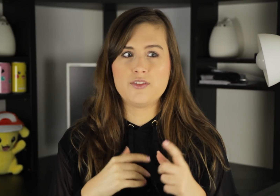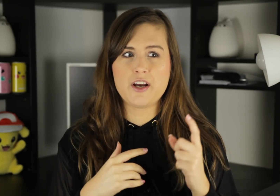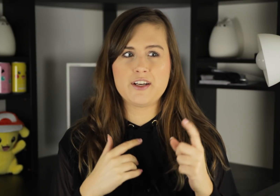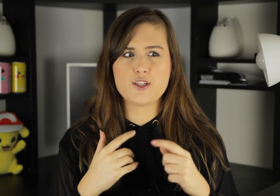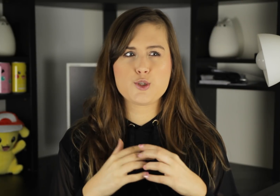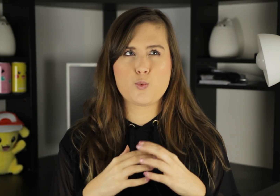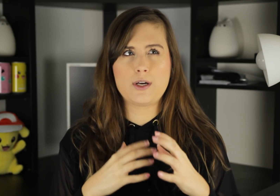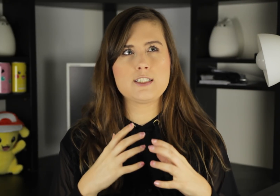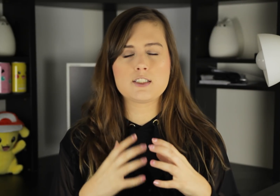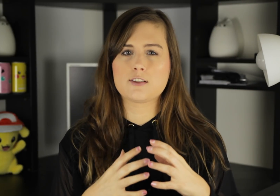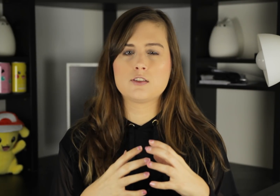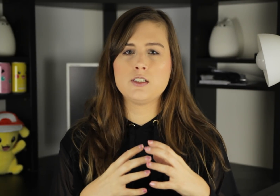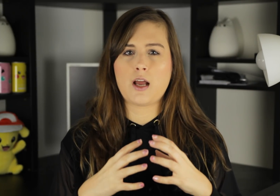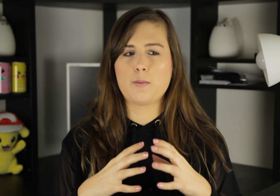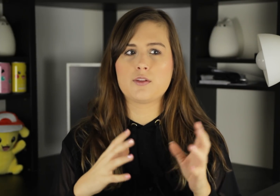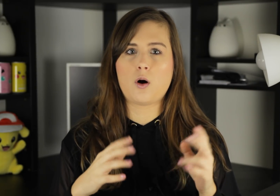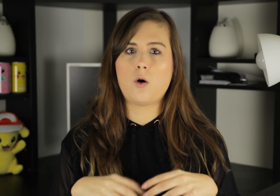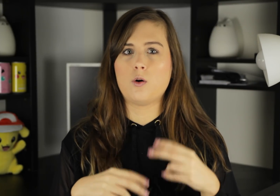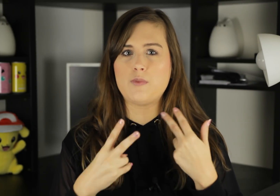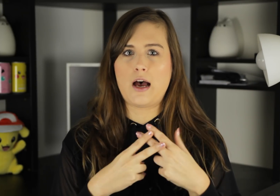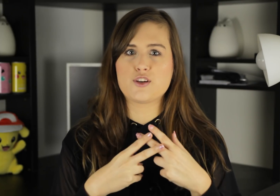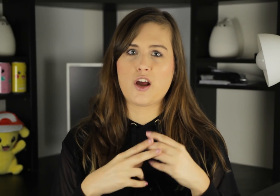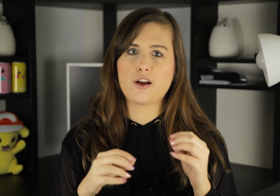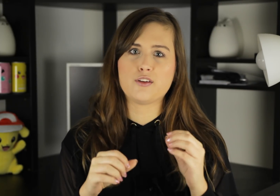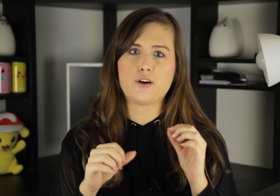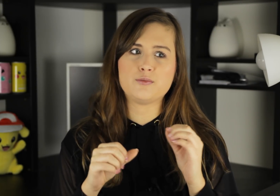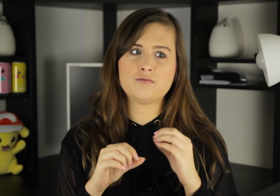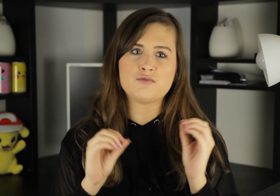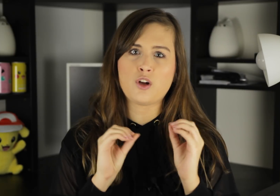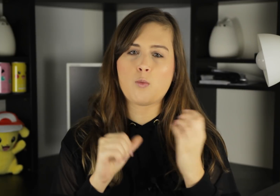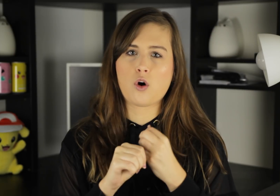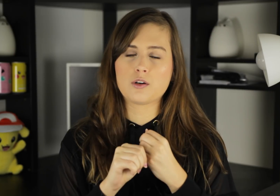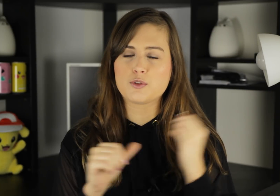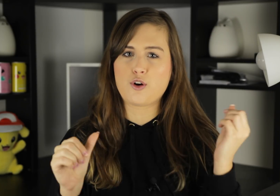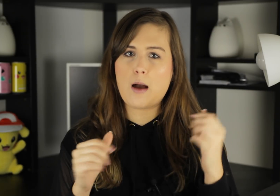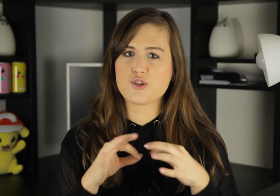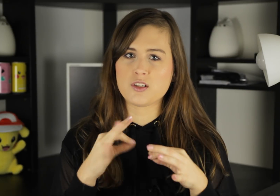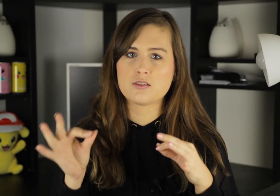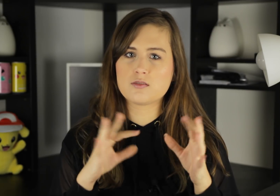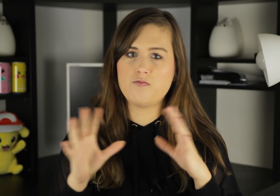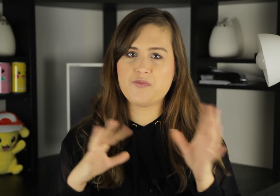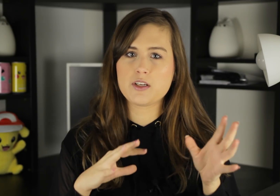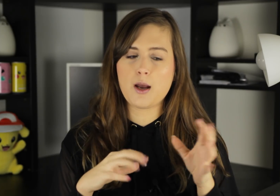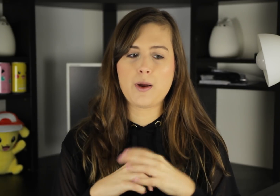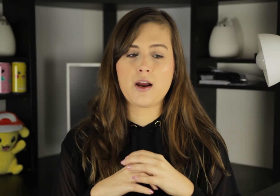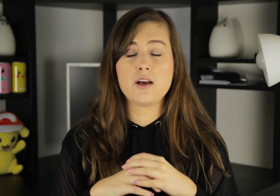And then in 2016, I made the whole hashtag, you know, #NoMoreCRAPtions campaign,